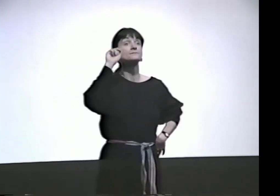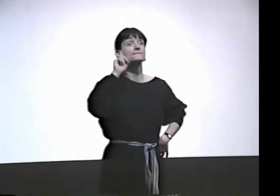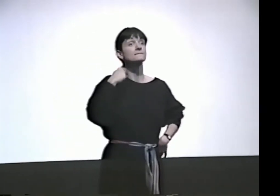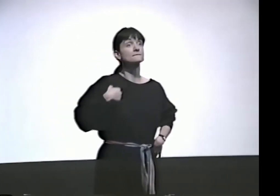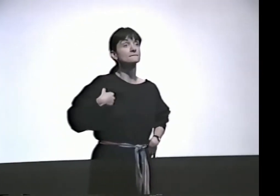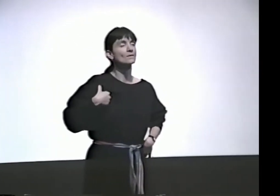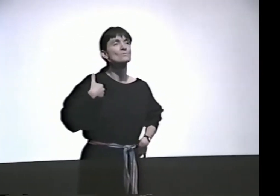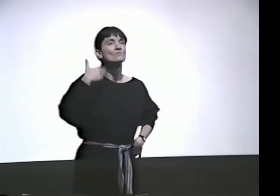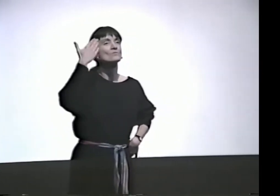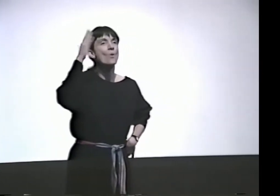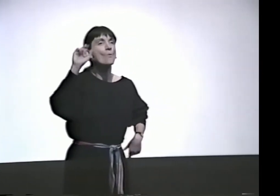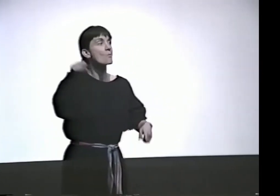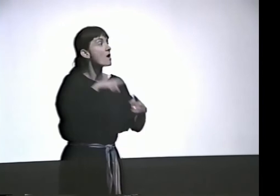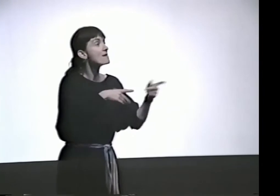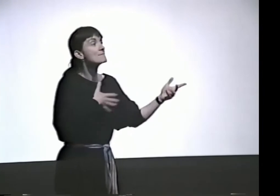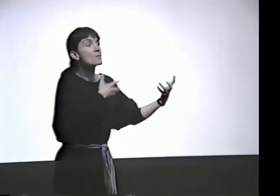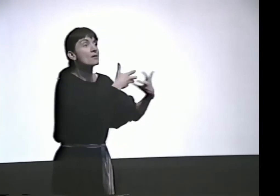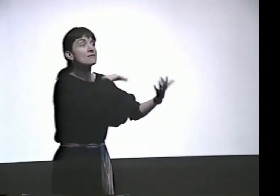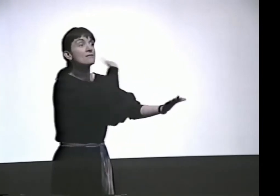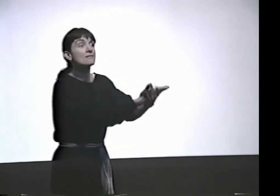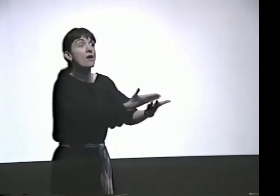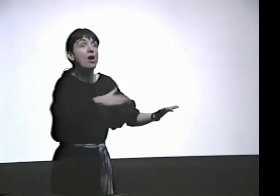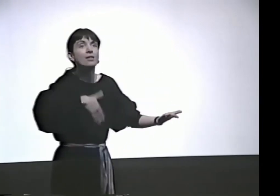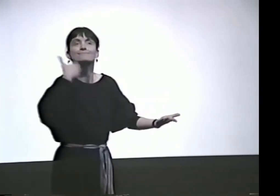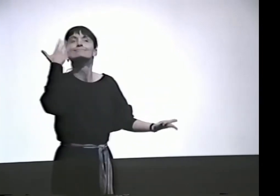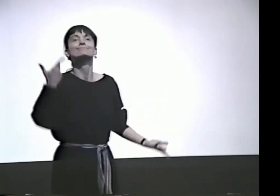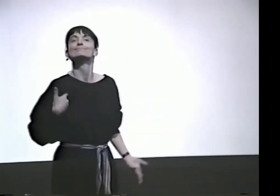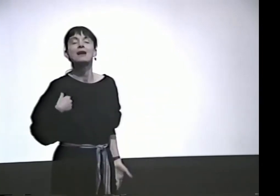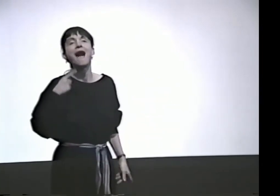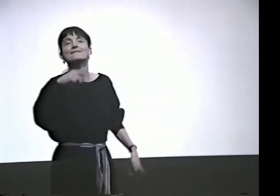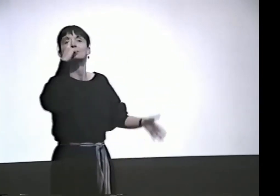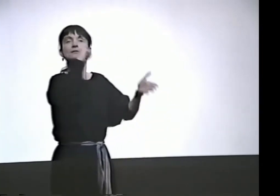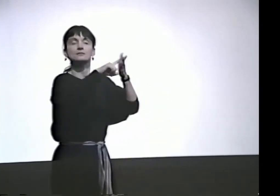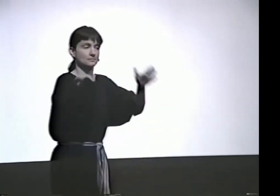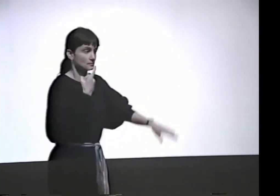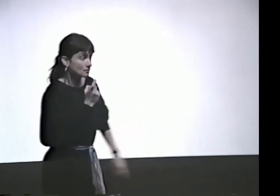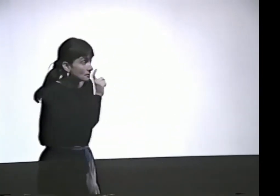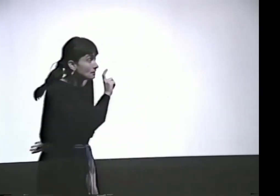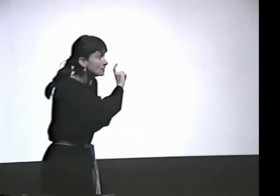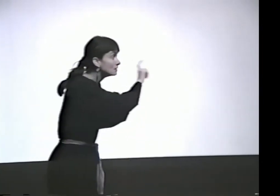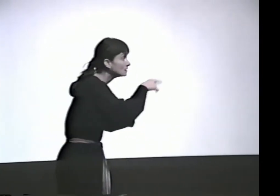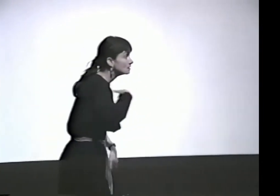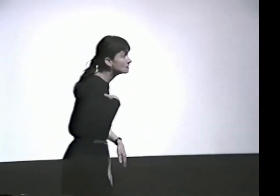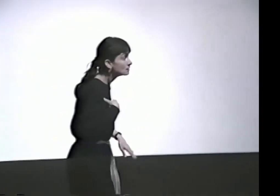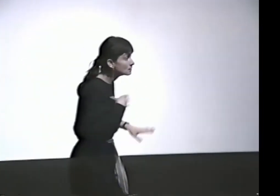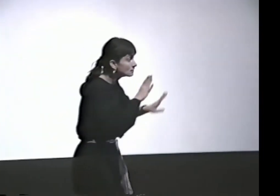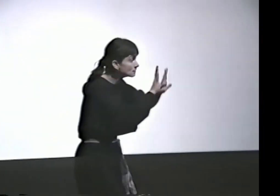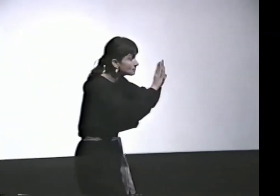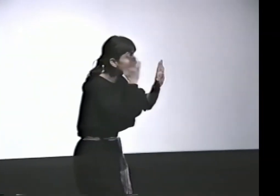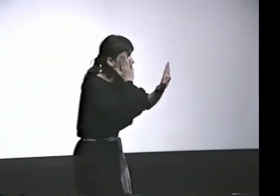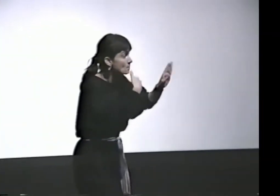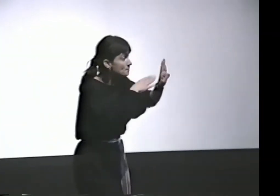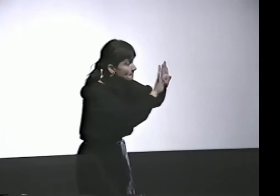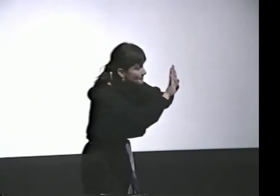YOU KNOW, I'M DEAF, SO I DIDN'T KNOW IF MY ROOMMATE HAD COME IN OR NOT, SO I HAD TO CHECK. I WENT OVER TO HER BEDROOM,